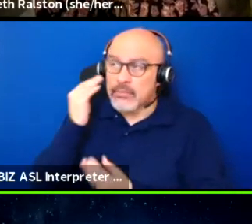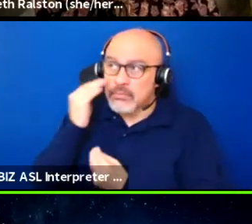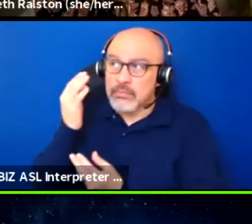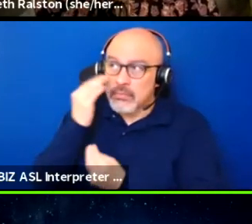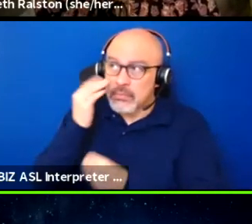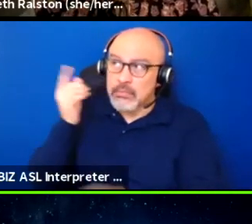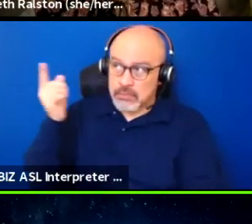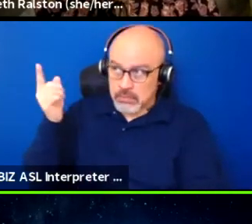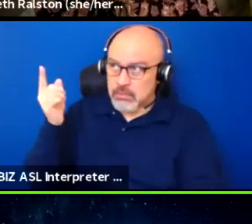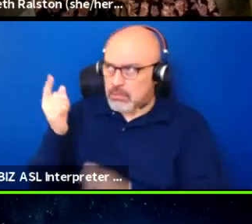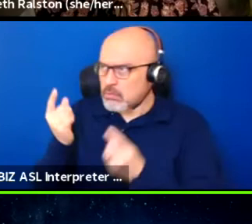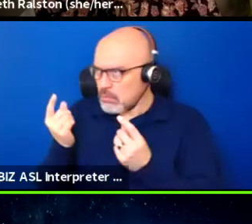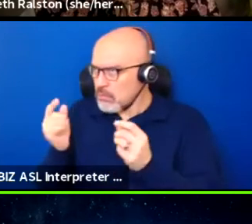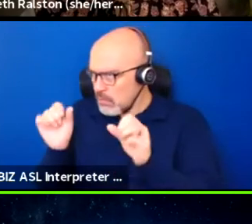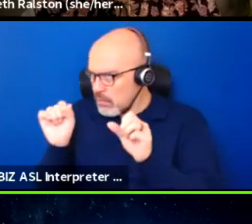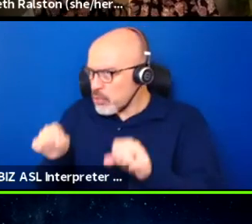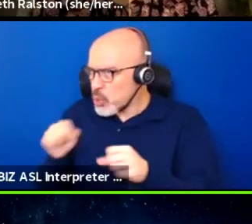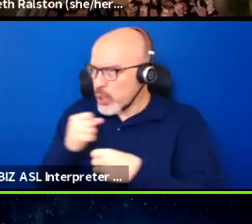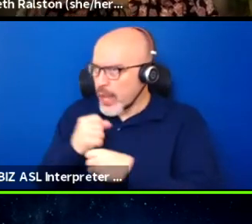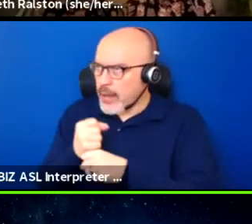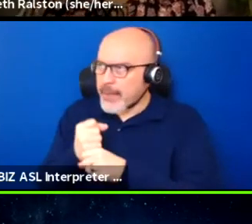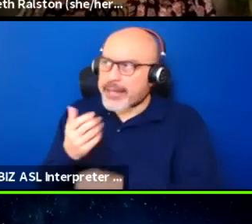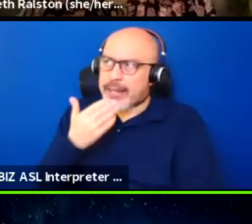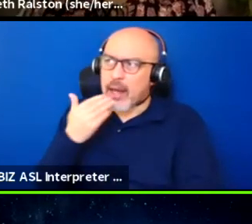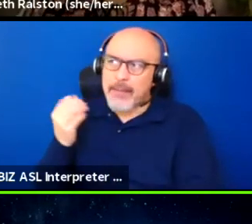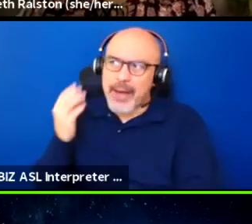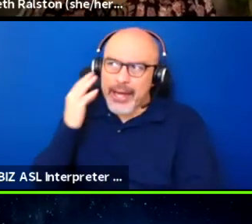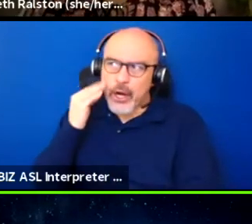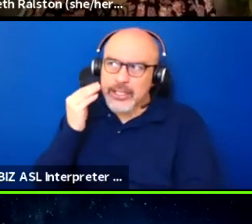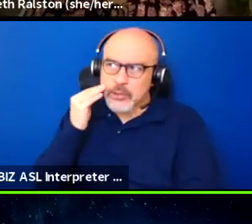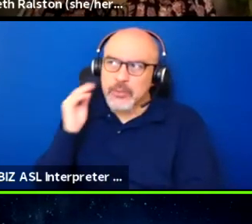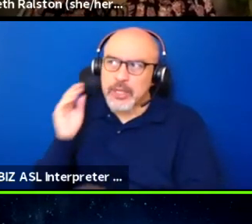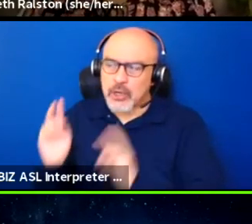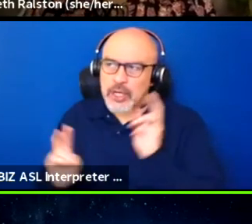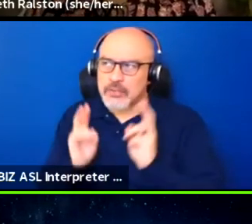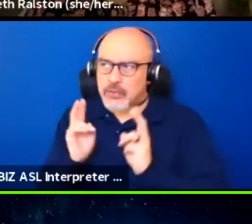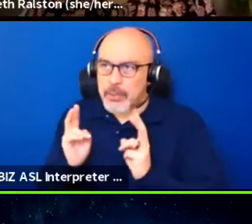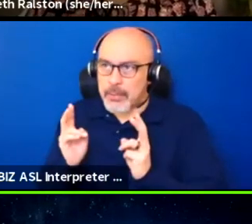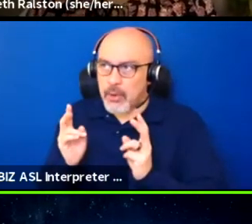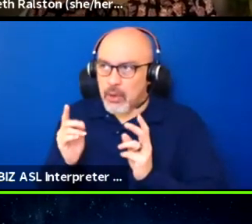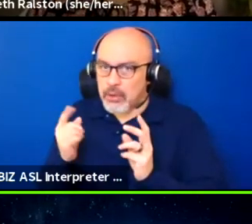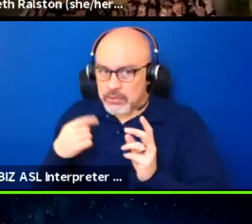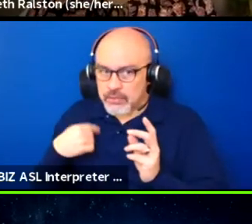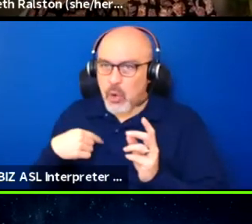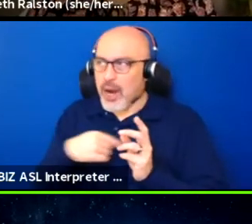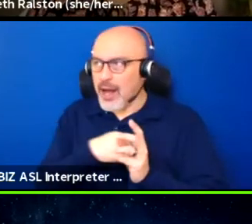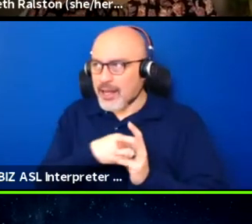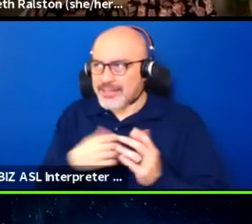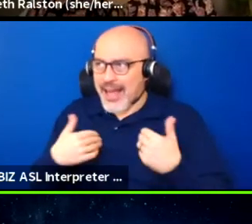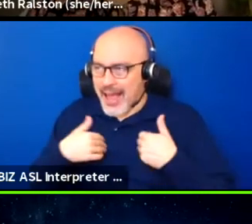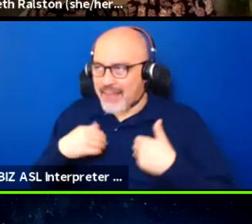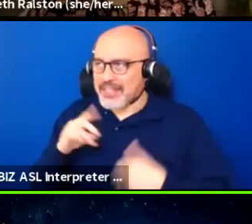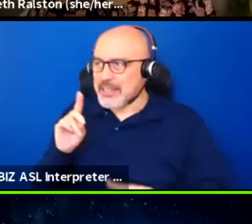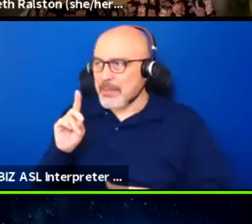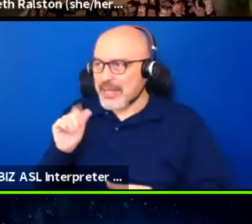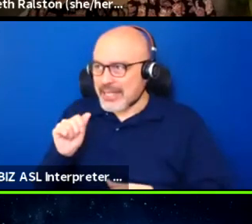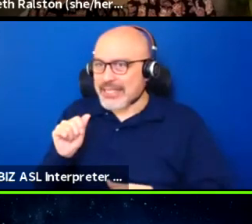a little bit of a better experience for those of us who do have those issues, it goes in one ear and out the other.